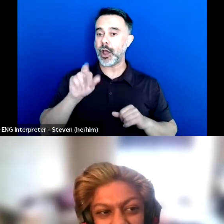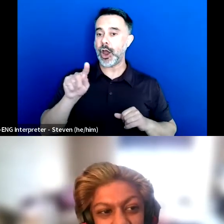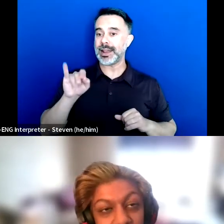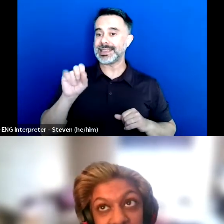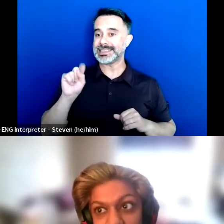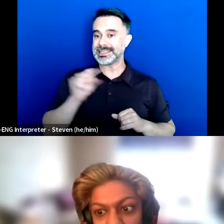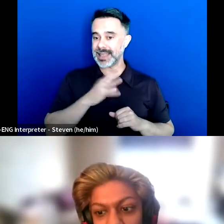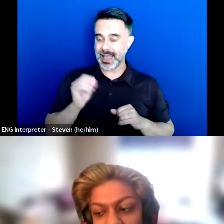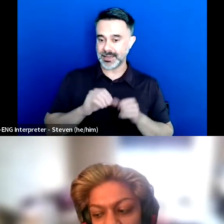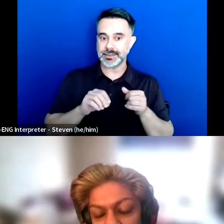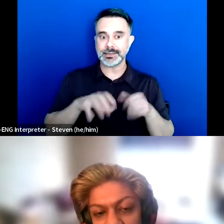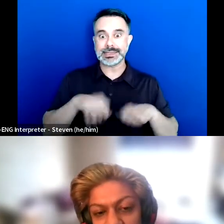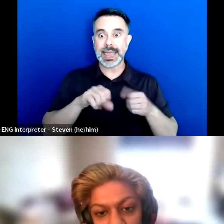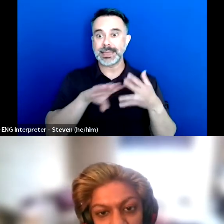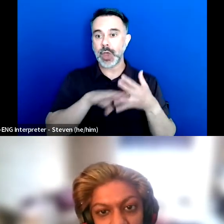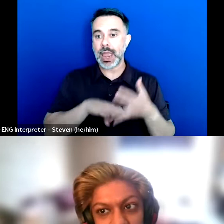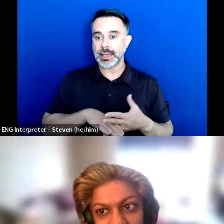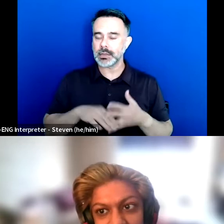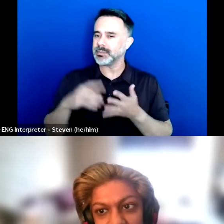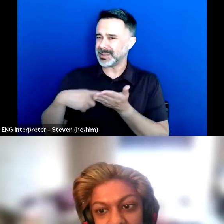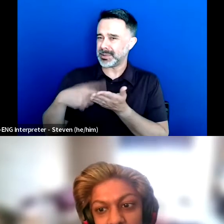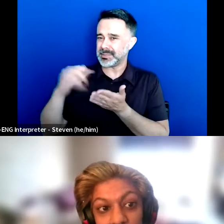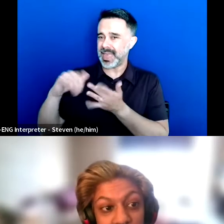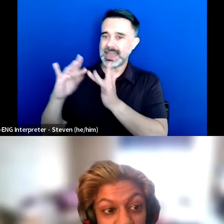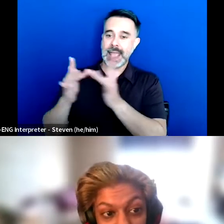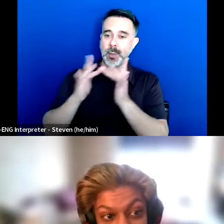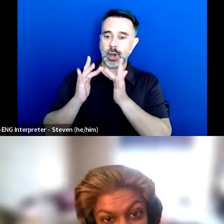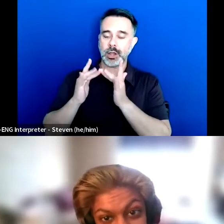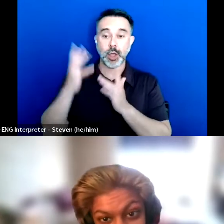You know sometimes that network looks mutual aid.